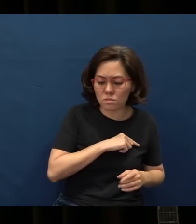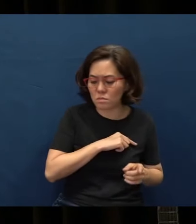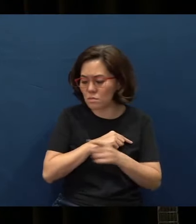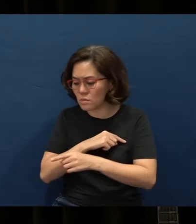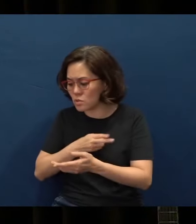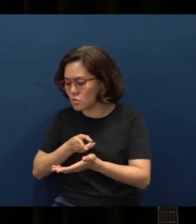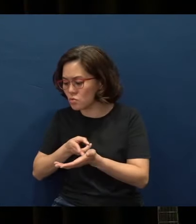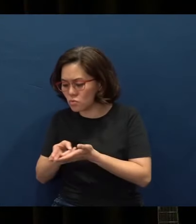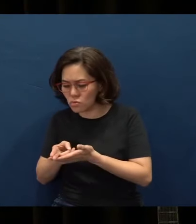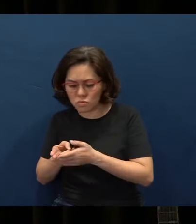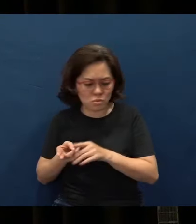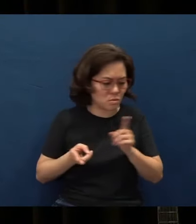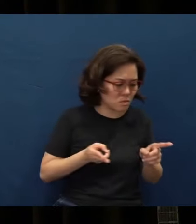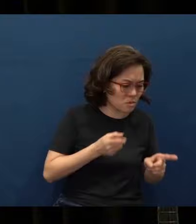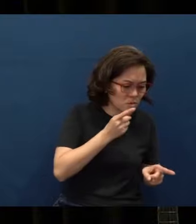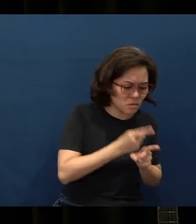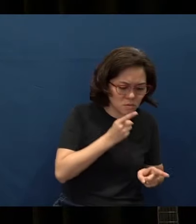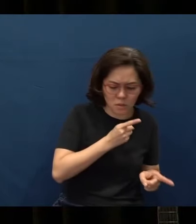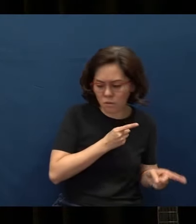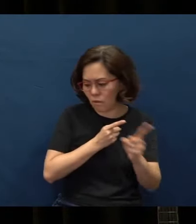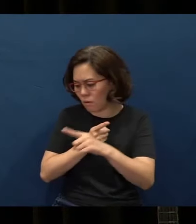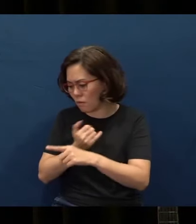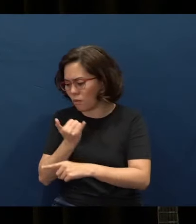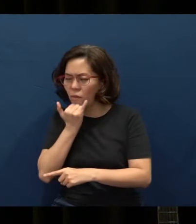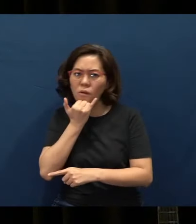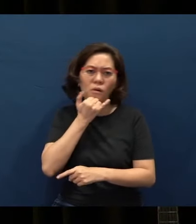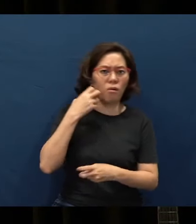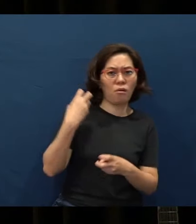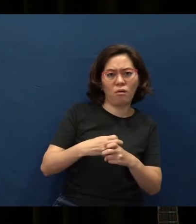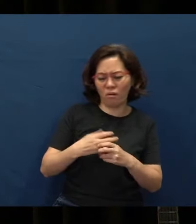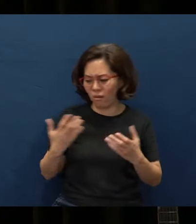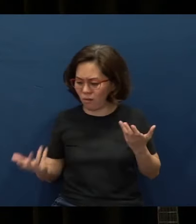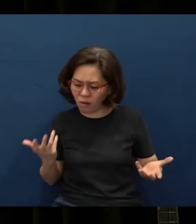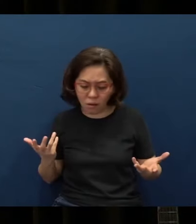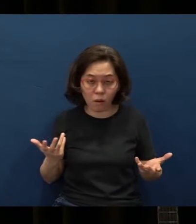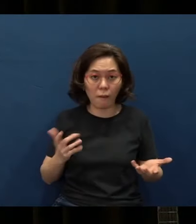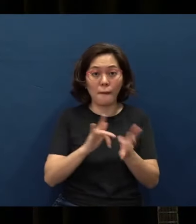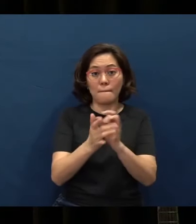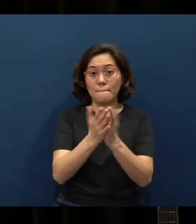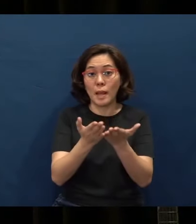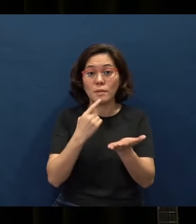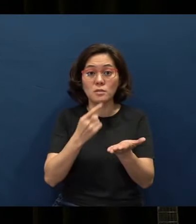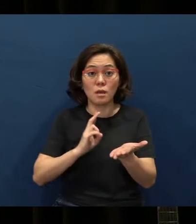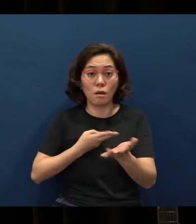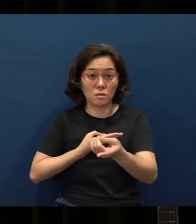what is right from what is wrong. You see, the Bible tells us that true wisdom -